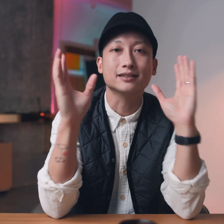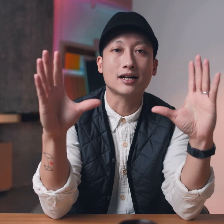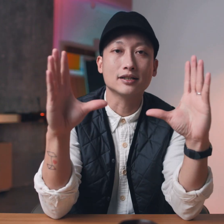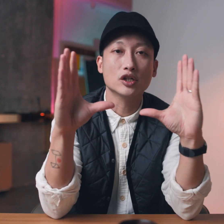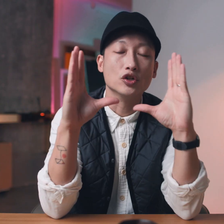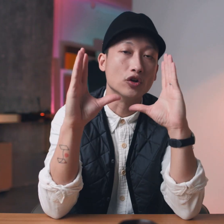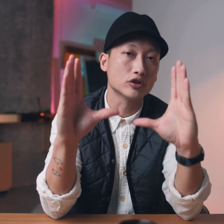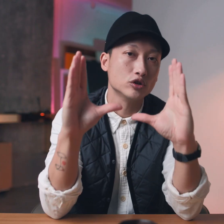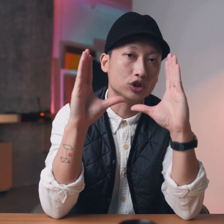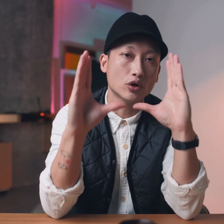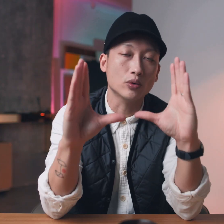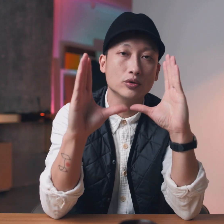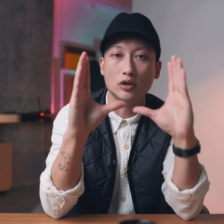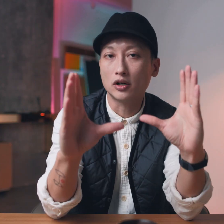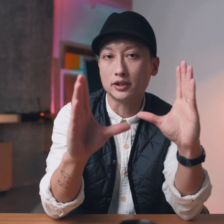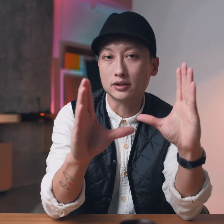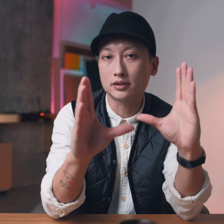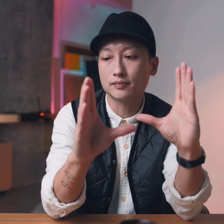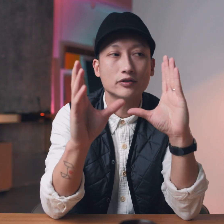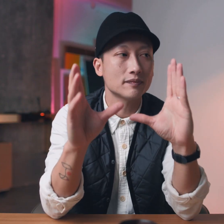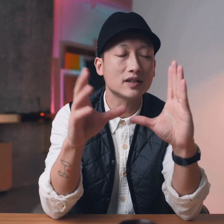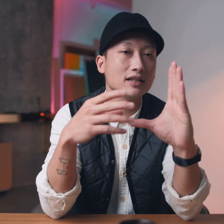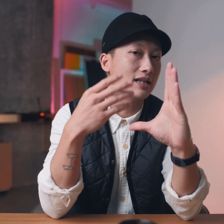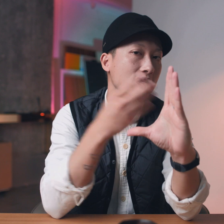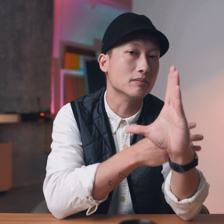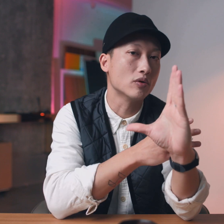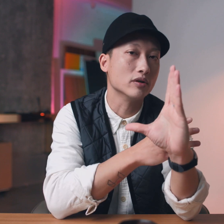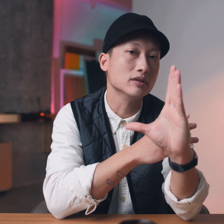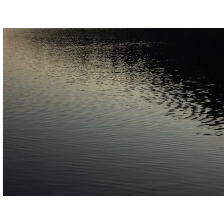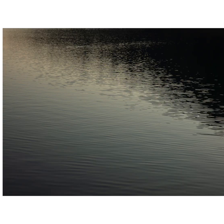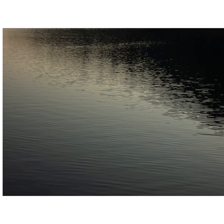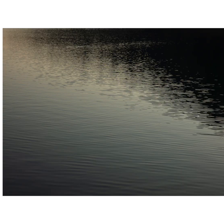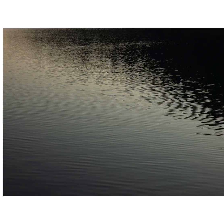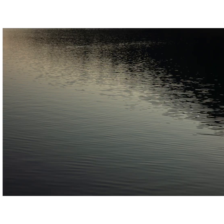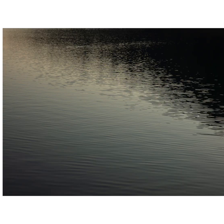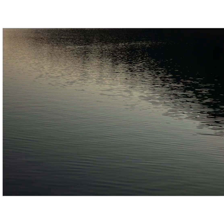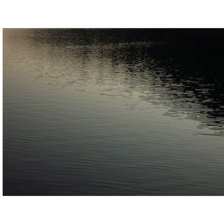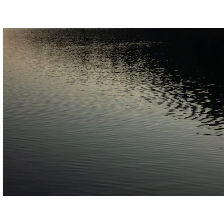decide not to show your audience for something that's unimportant people will just neglect it